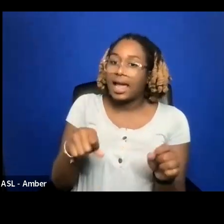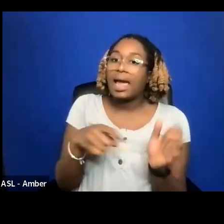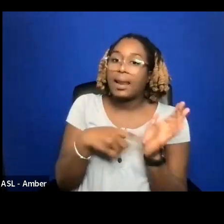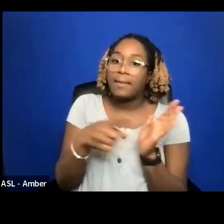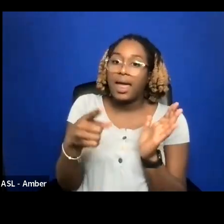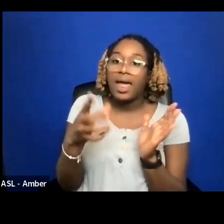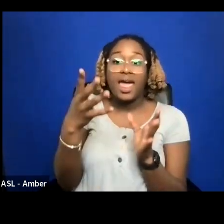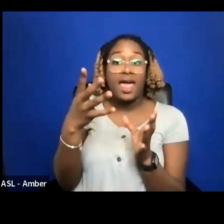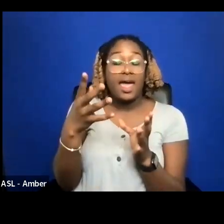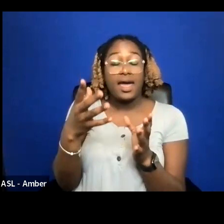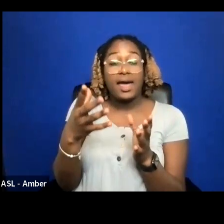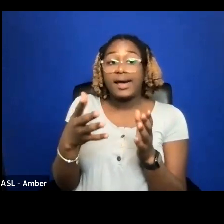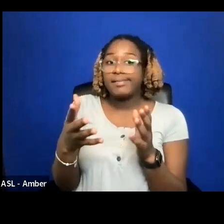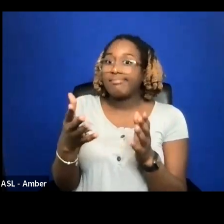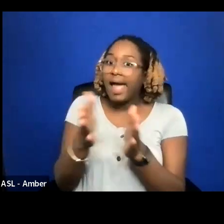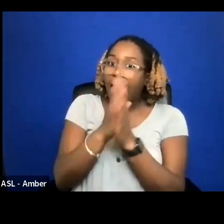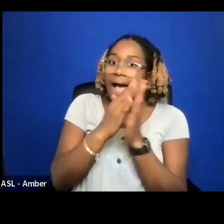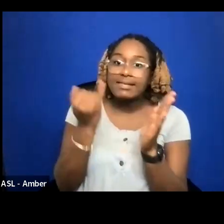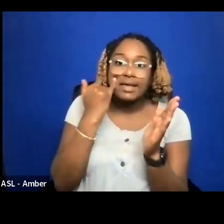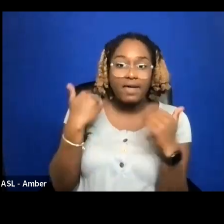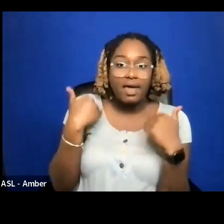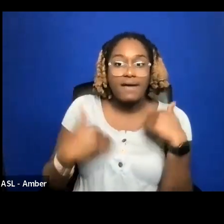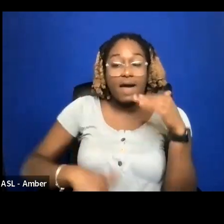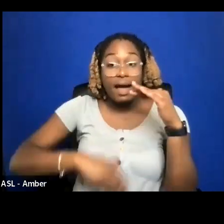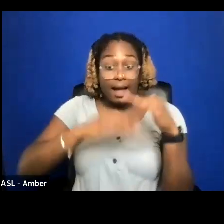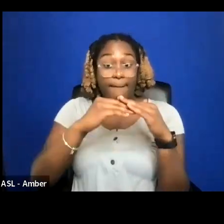LOOK AT WHAT THE RENEWAL TERMS ARE.